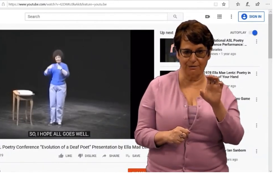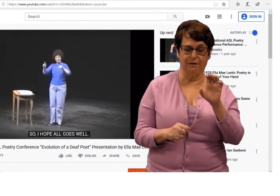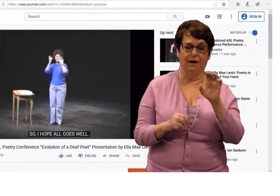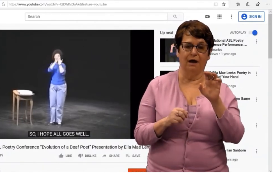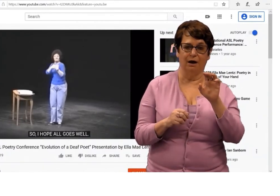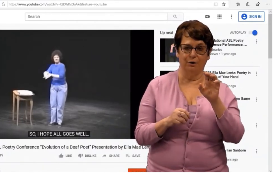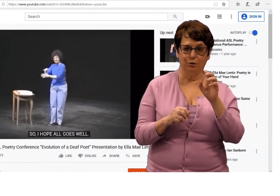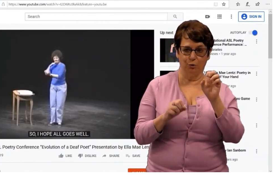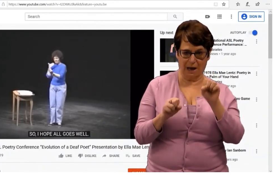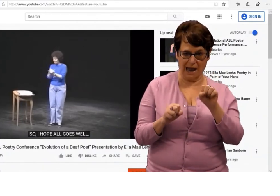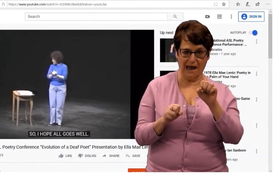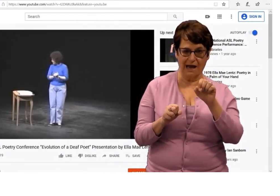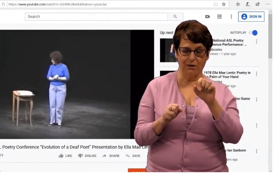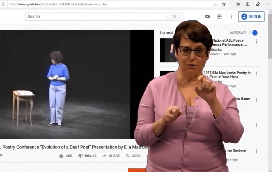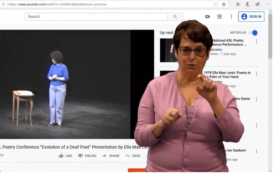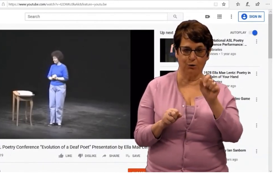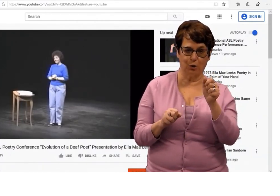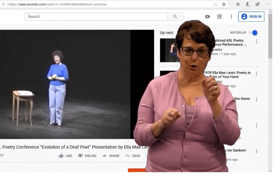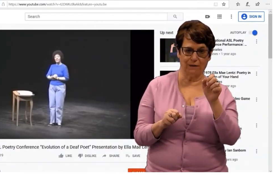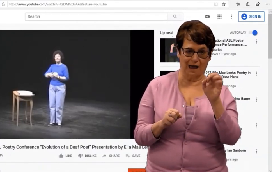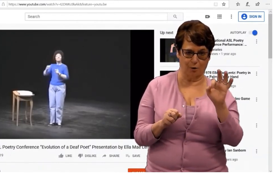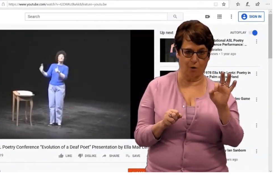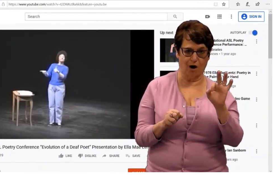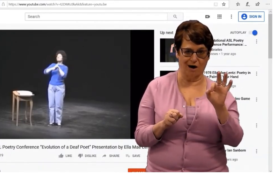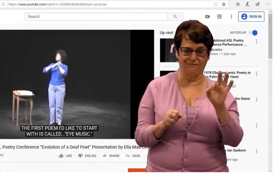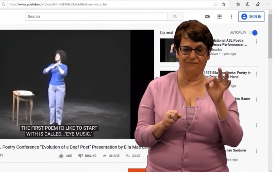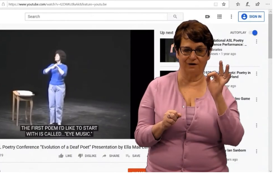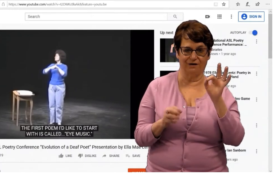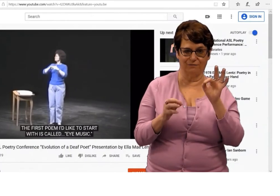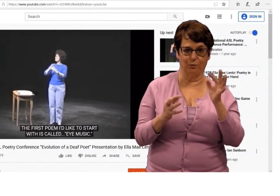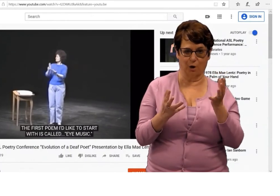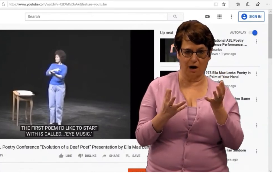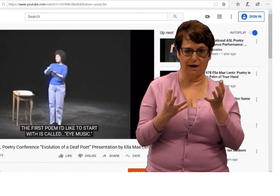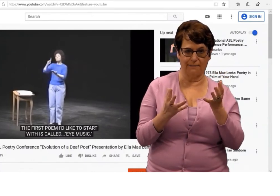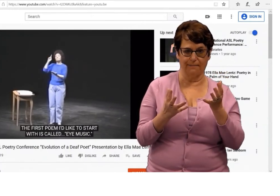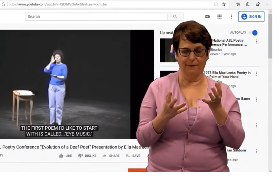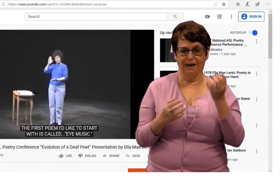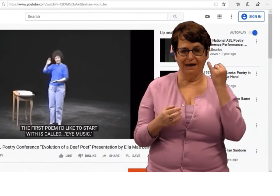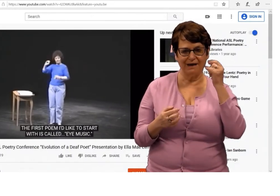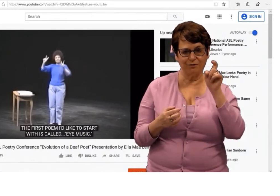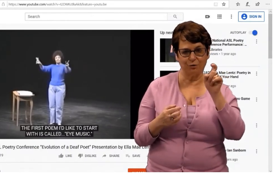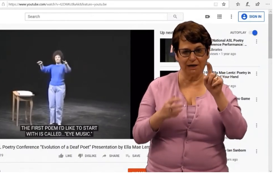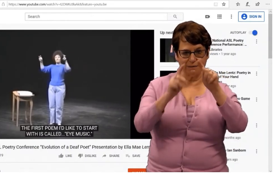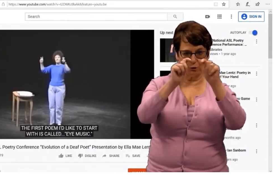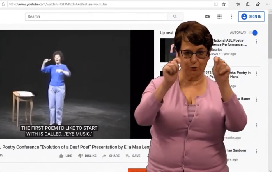captions, and you can also turn that off if you want.